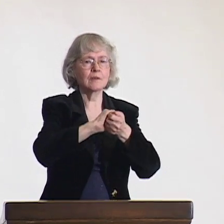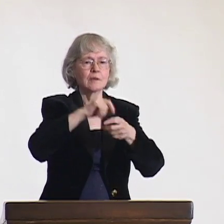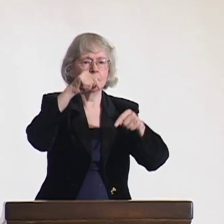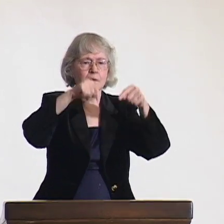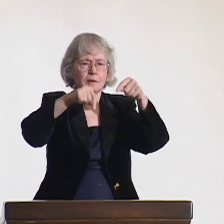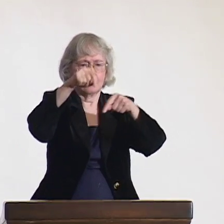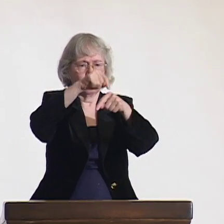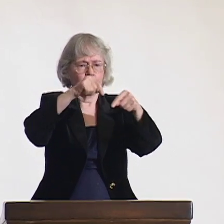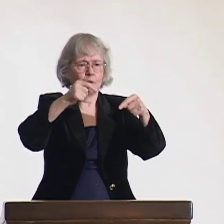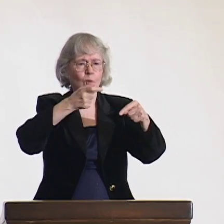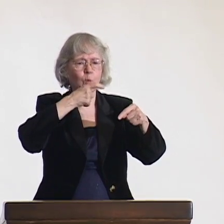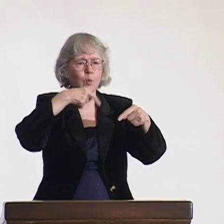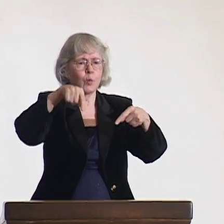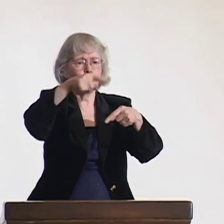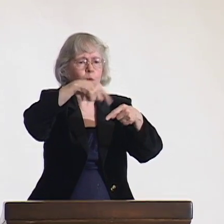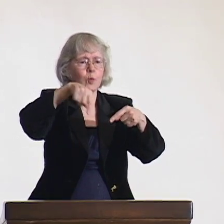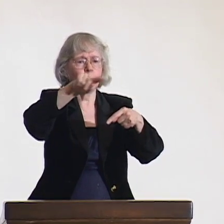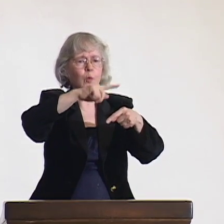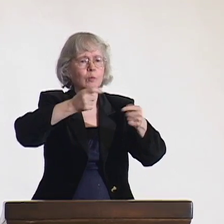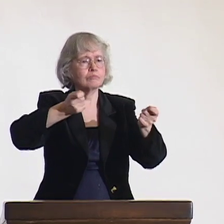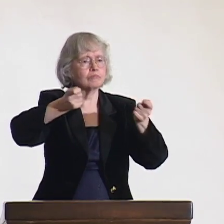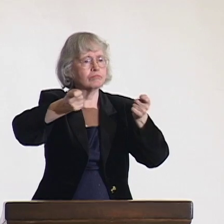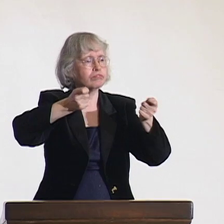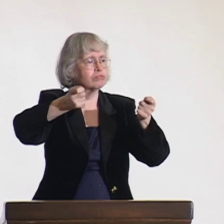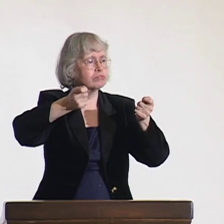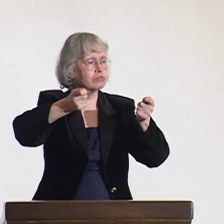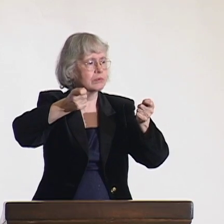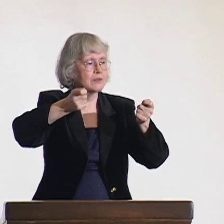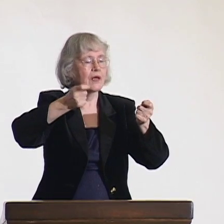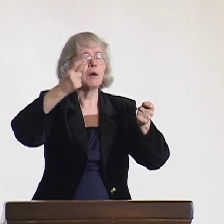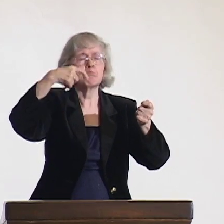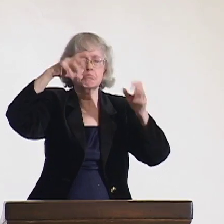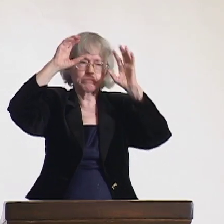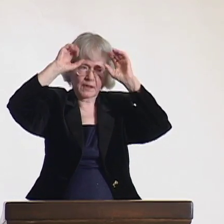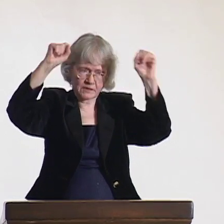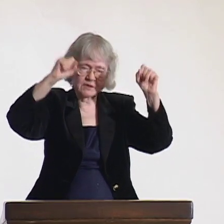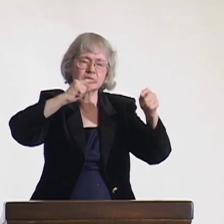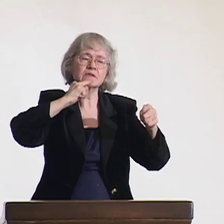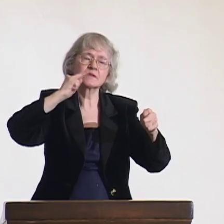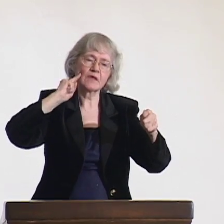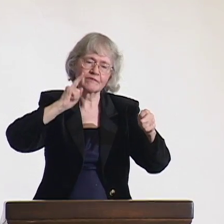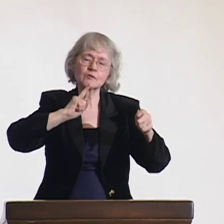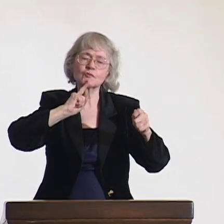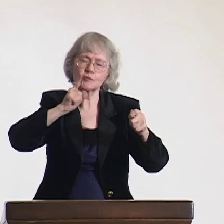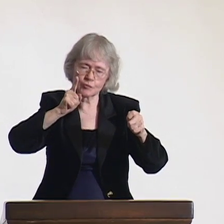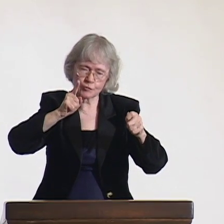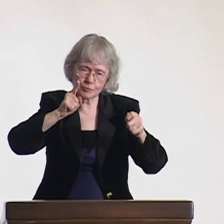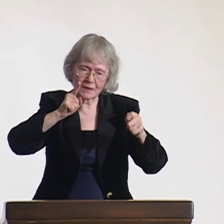The Finnish Association for the Deaf has many deaf individuals in leadership positions,